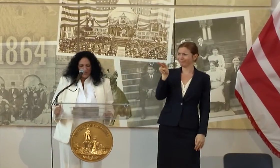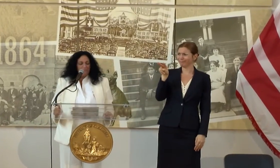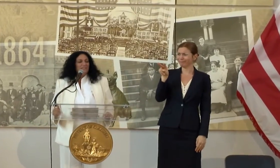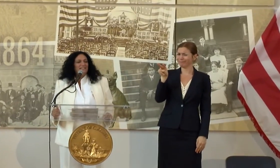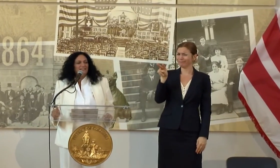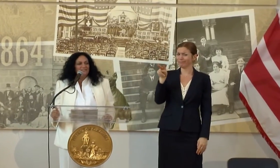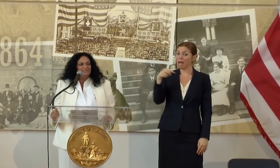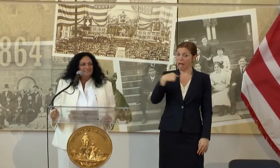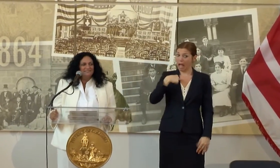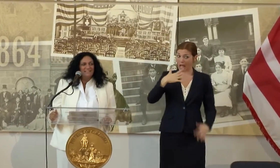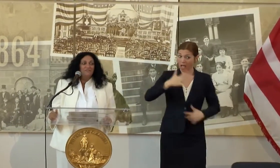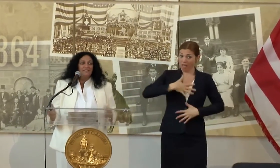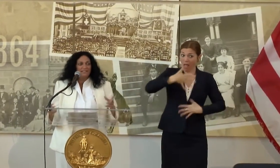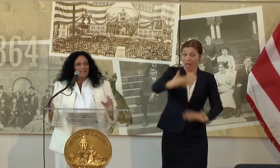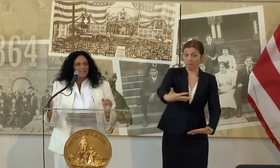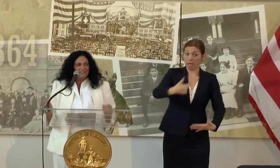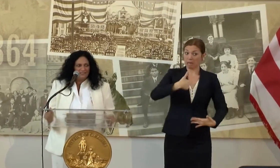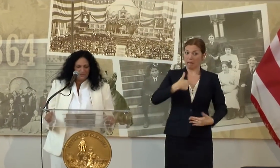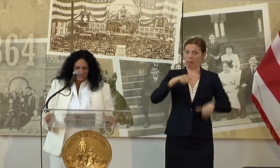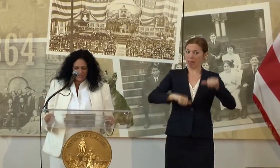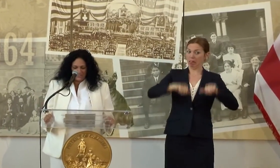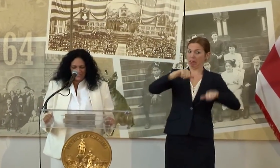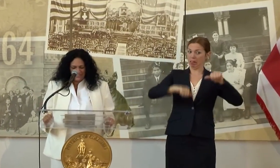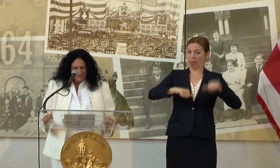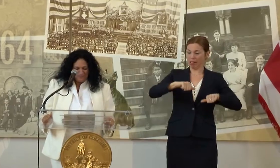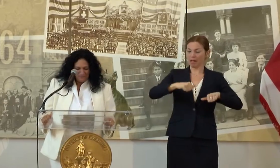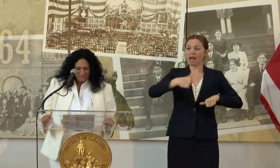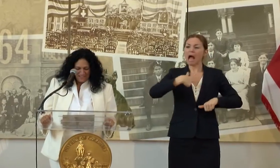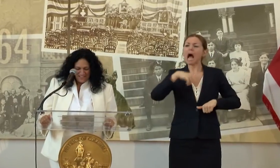WIKIPEDIA AND I FEEL LUCKY GOOGLE SEARCH.